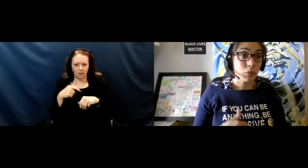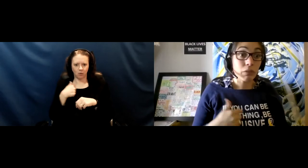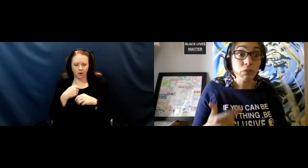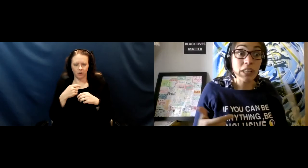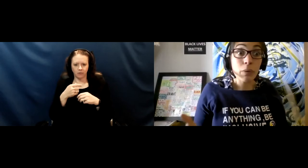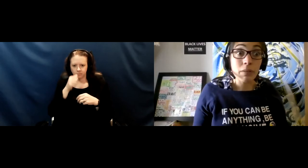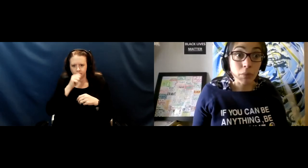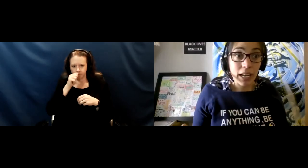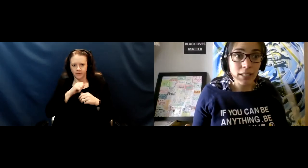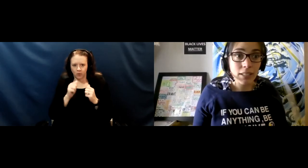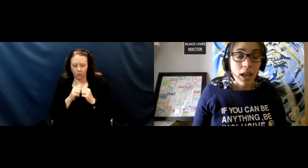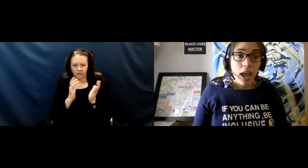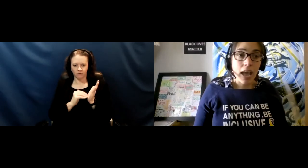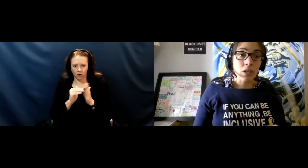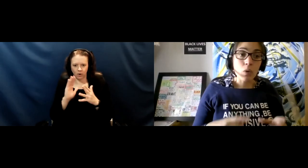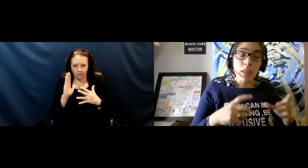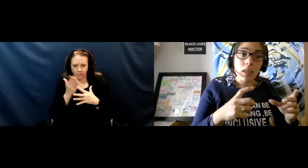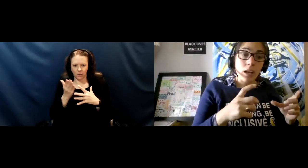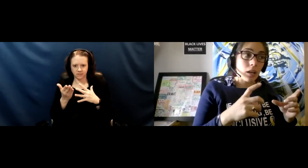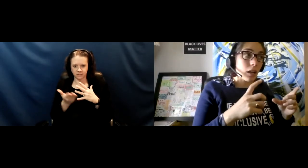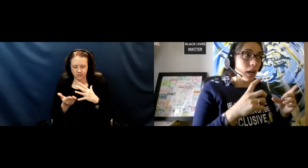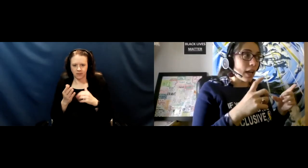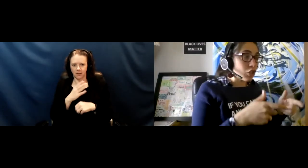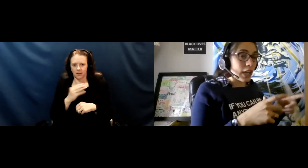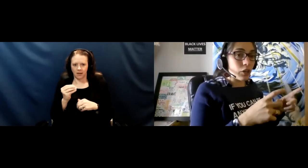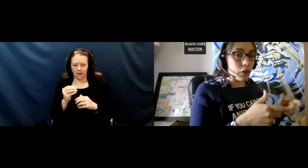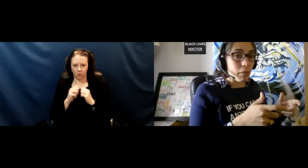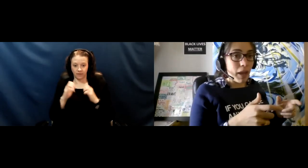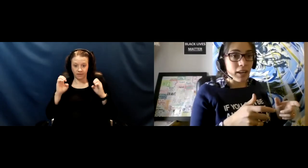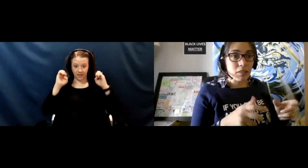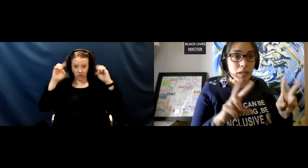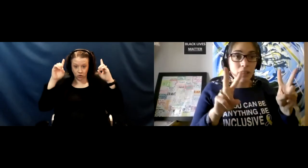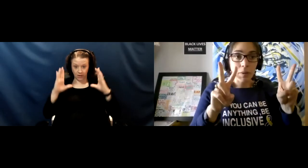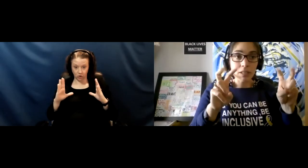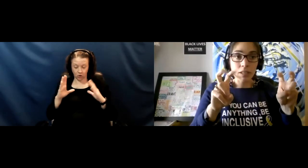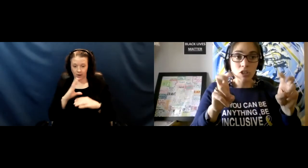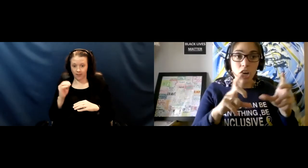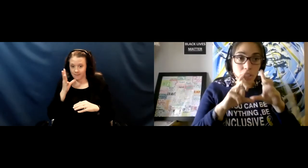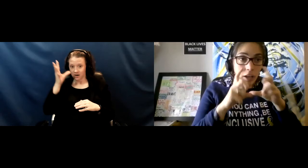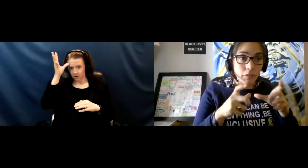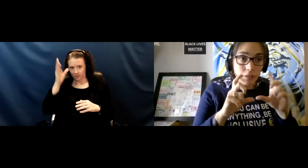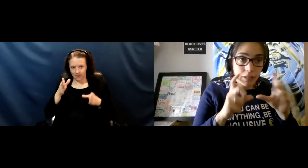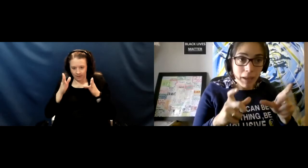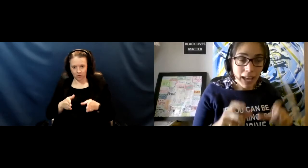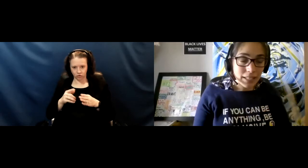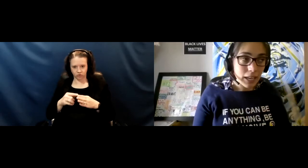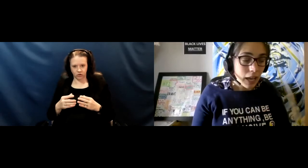with frequent breaks and with the educator or the parent being the person in charge of the mask.